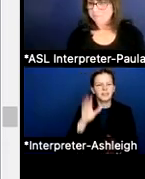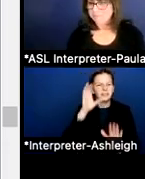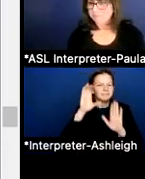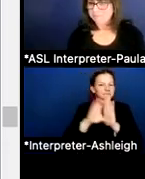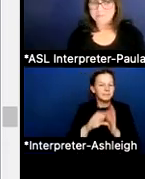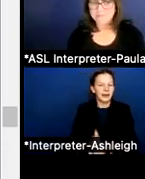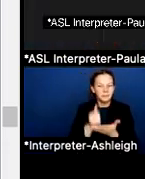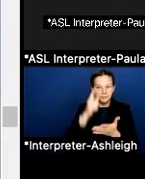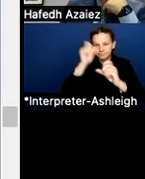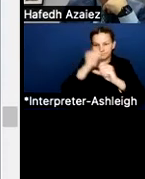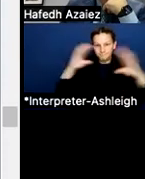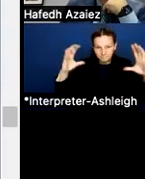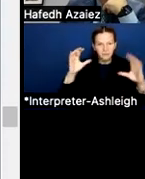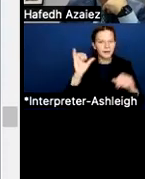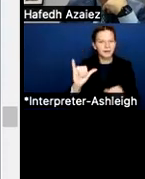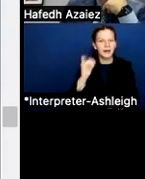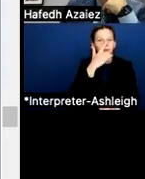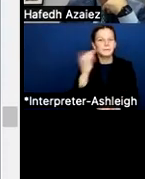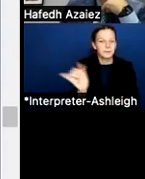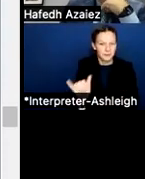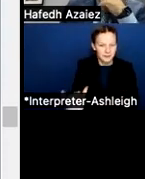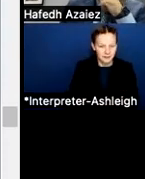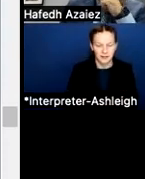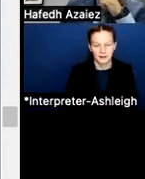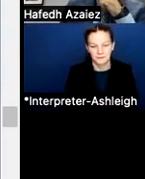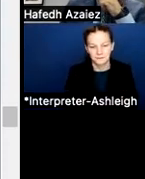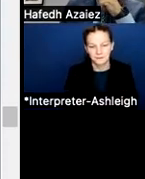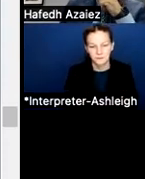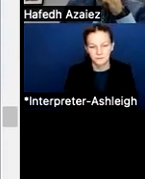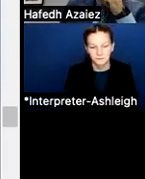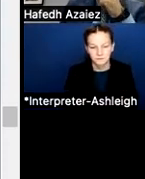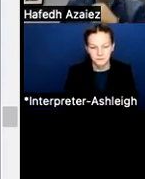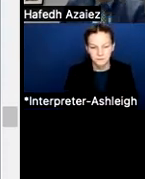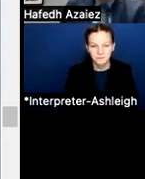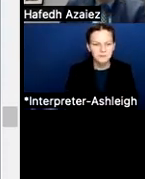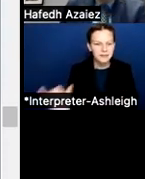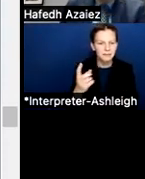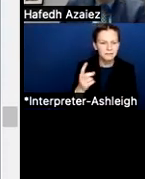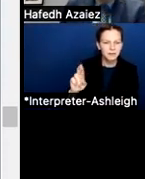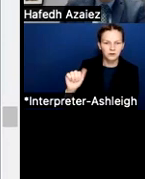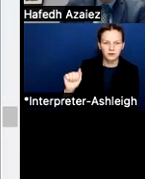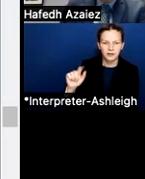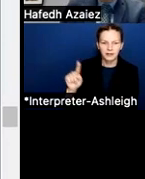a lot of those positions are really campus-focused. And so when you look at these pay categories,